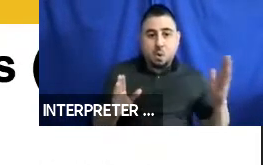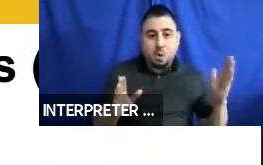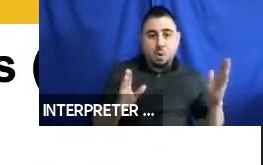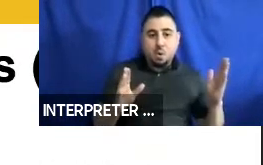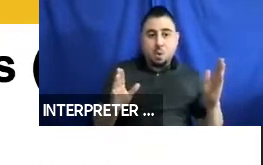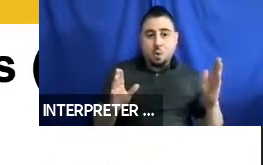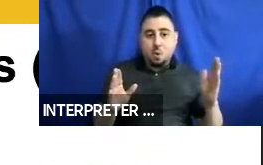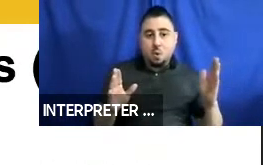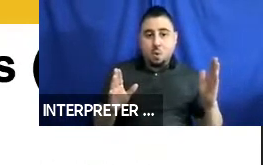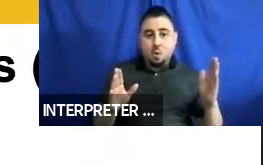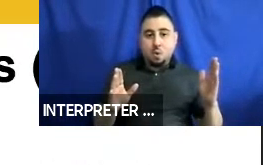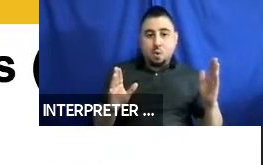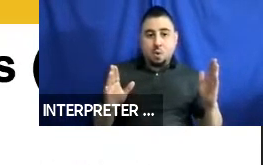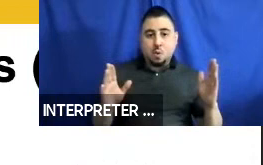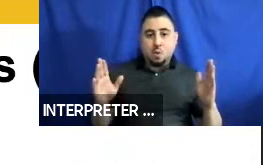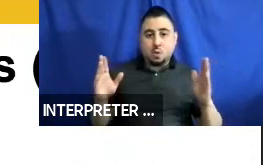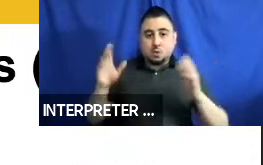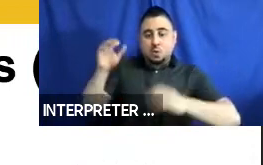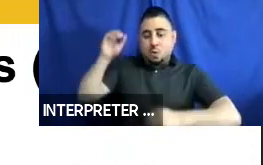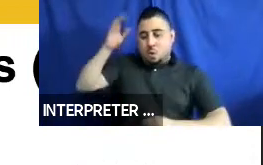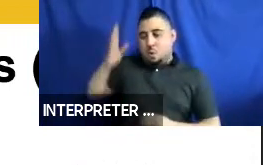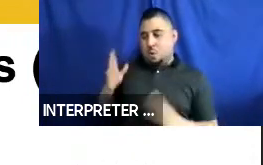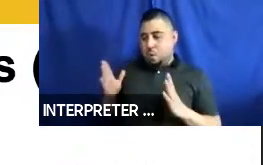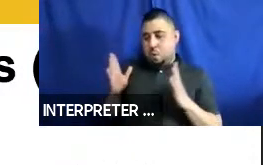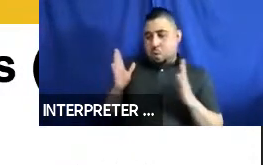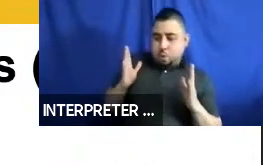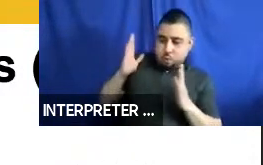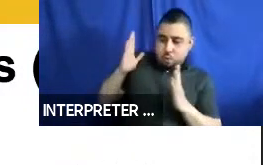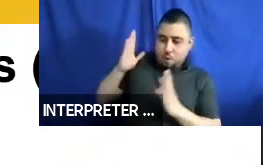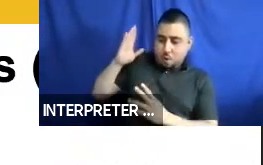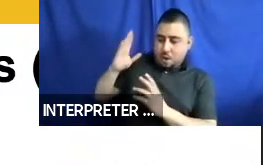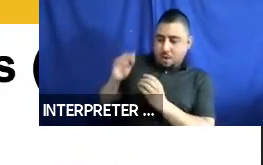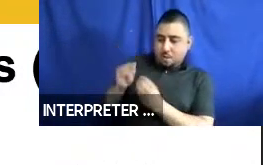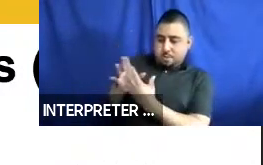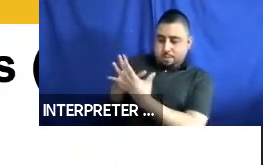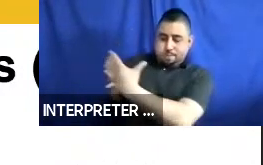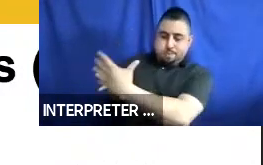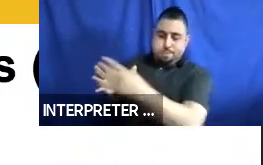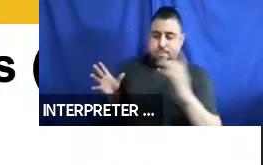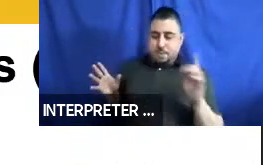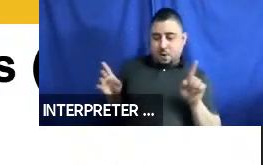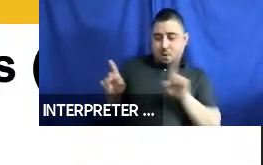keep the occupants within their wheelchair during a side impact. The differences between